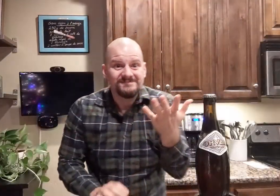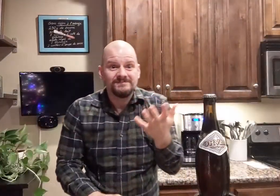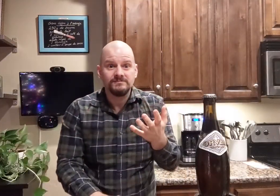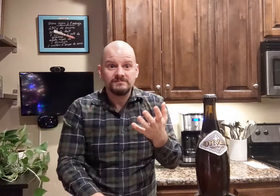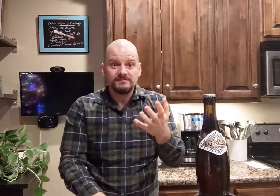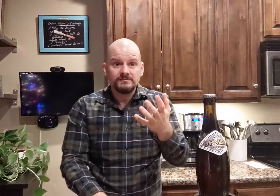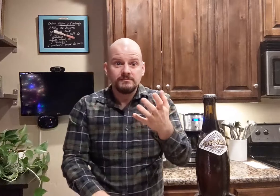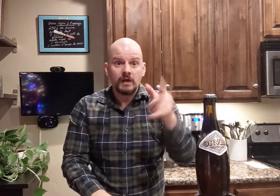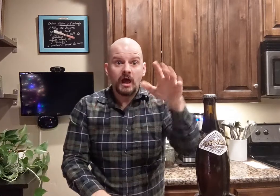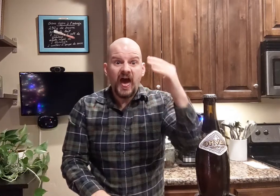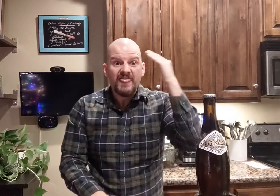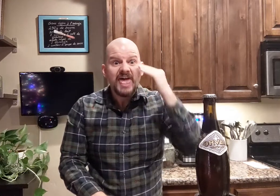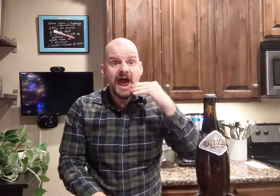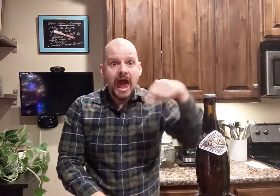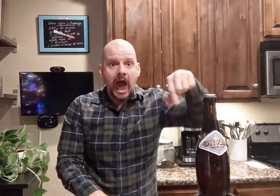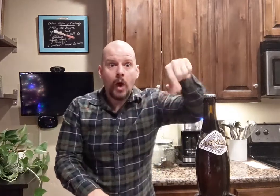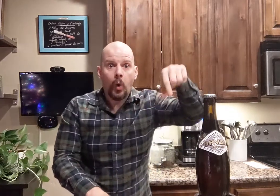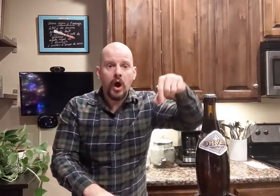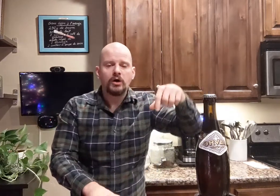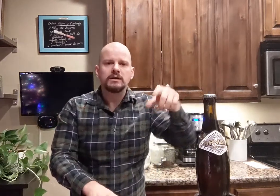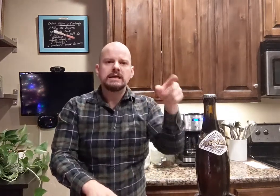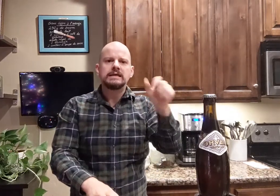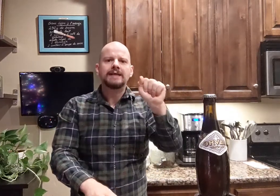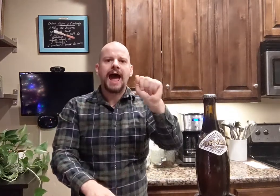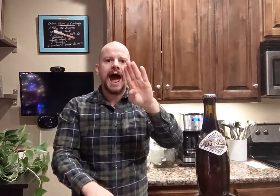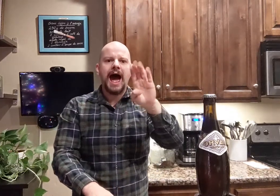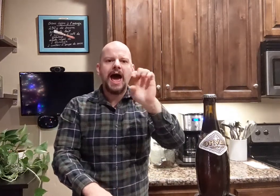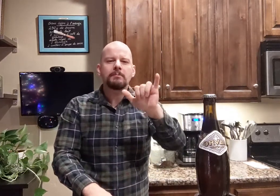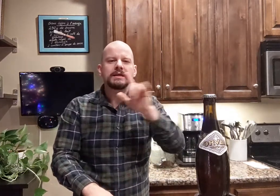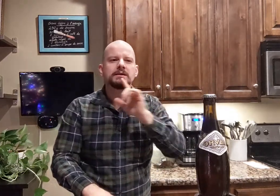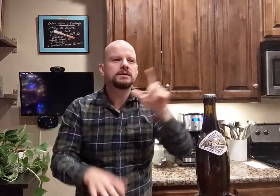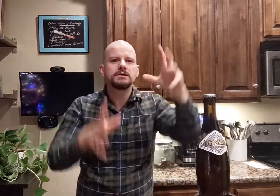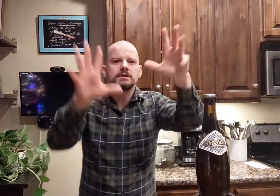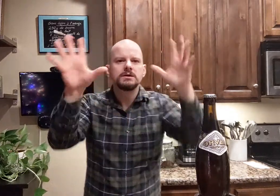The headquarter was an abbey.